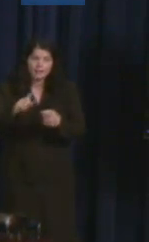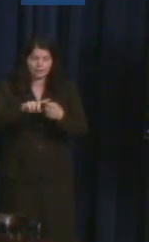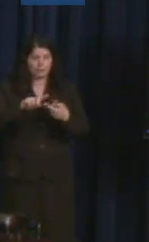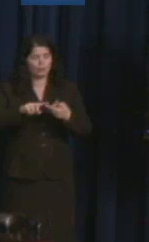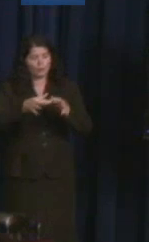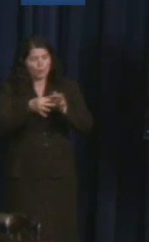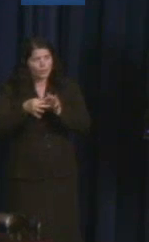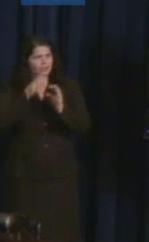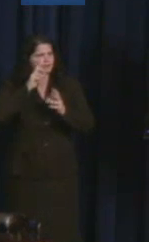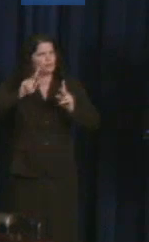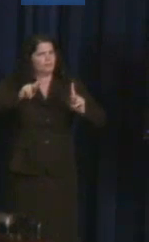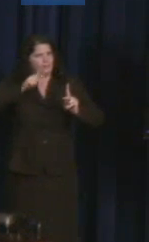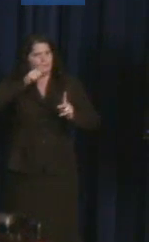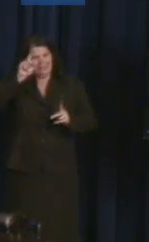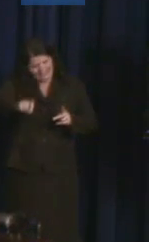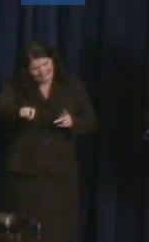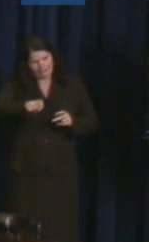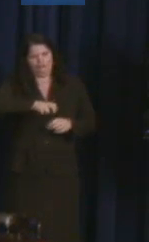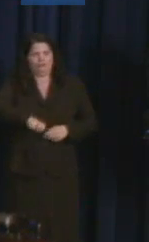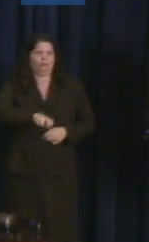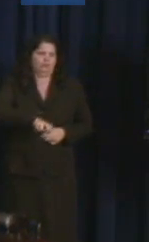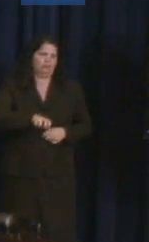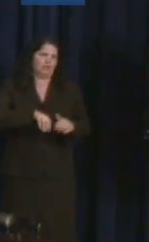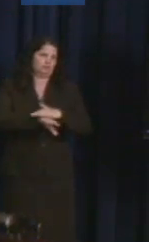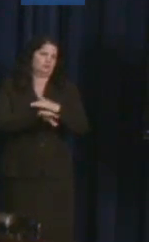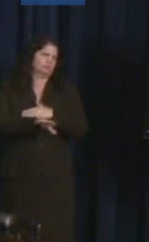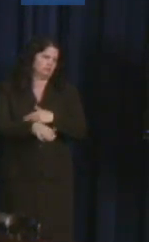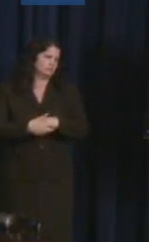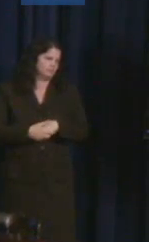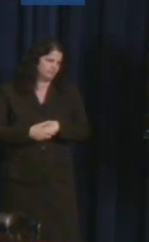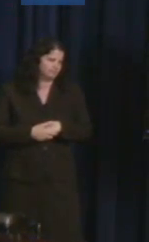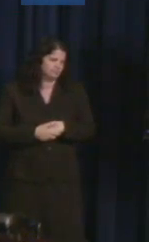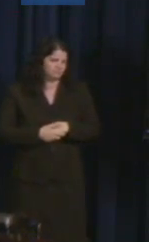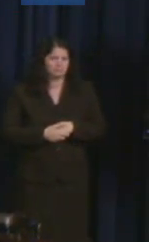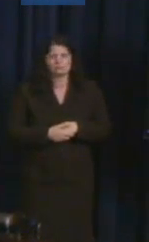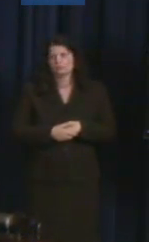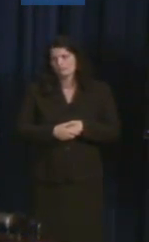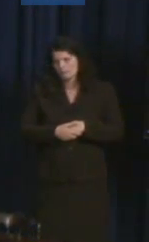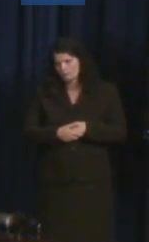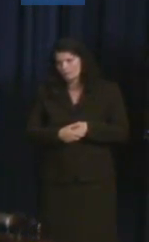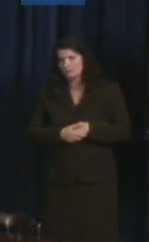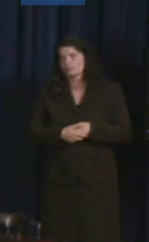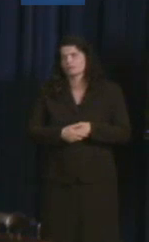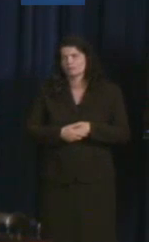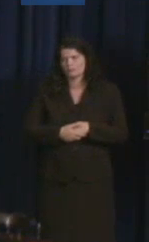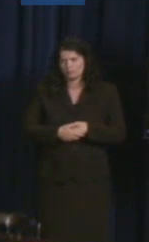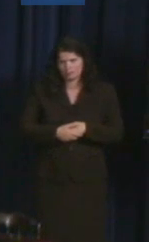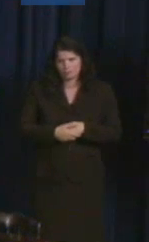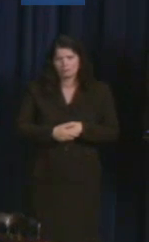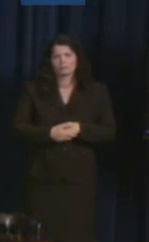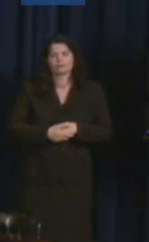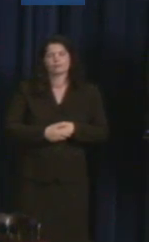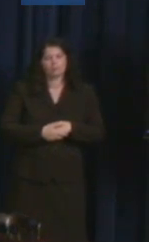need specialized transportation. Valerie mentioned the promising results of the President's executive order on federal hiring of people